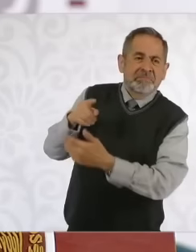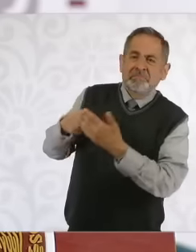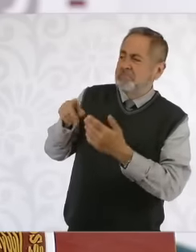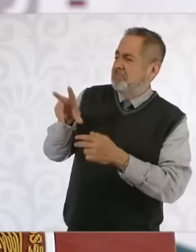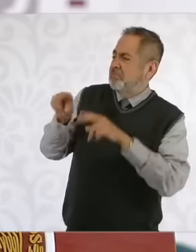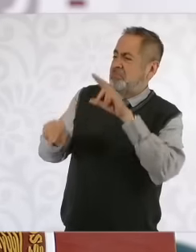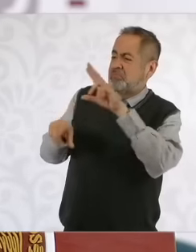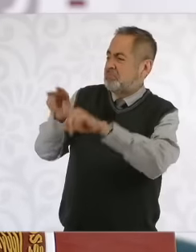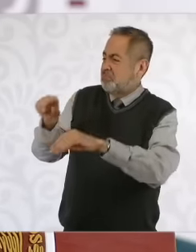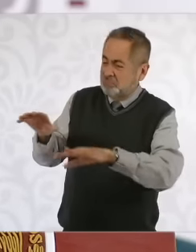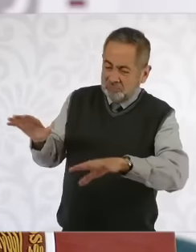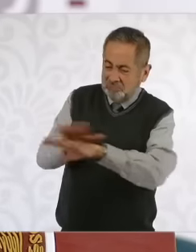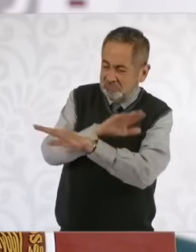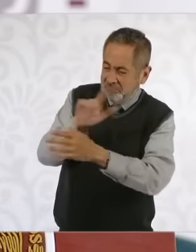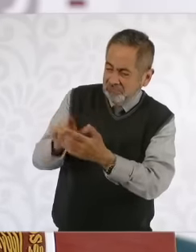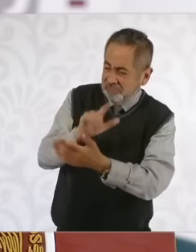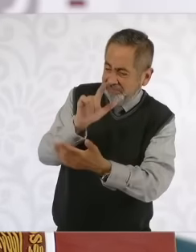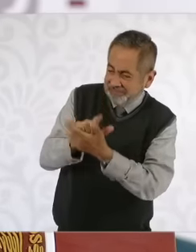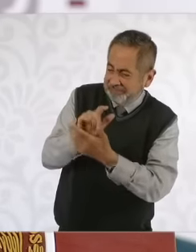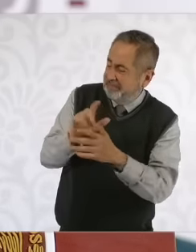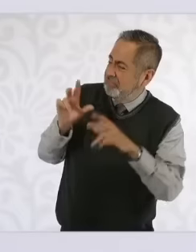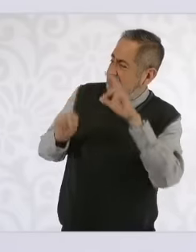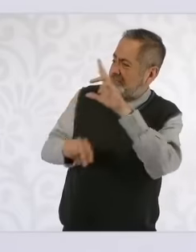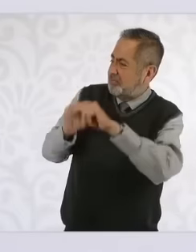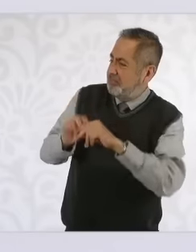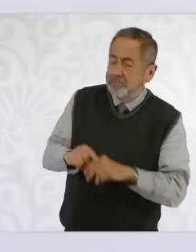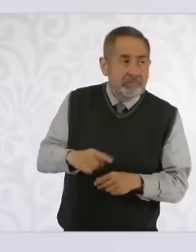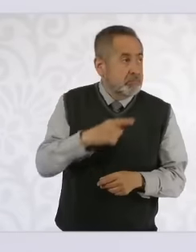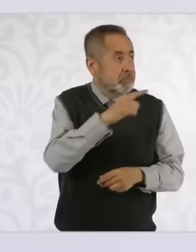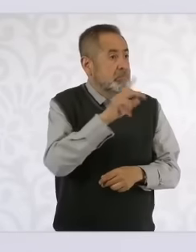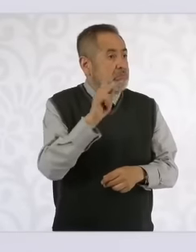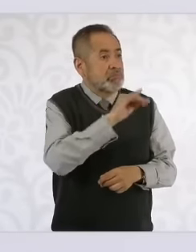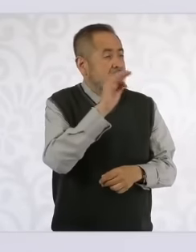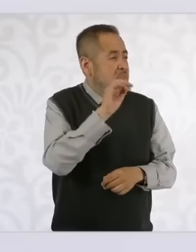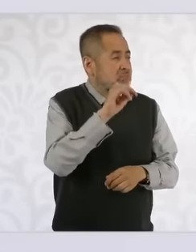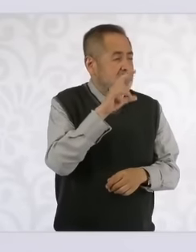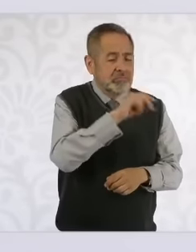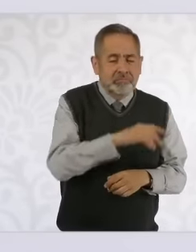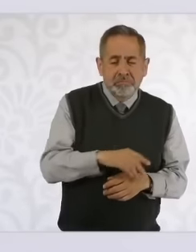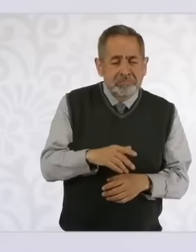of the judiciary and it is good that there is freedom of expression.